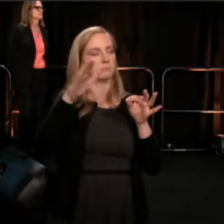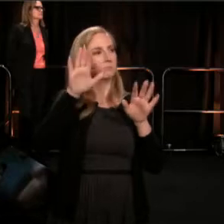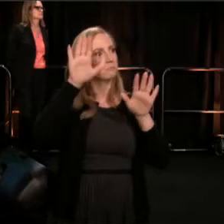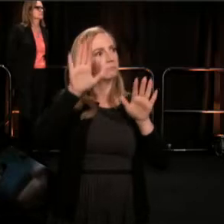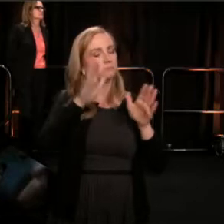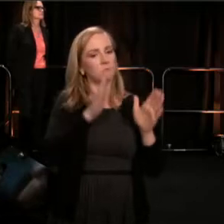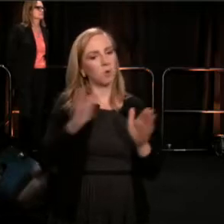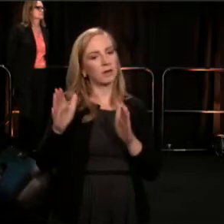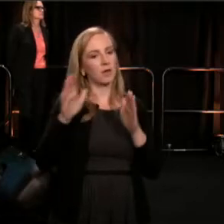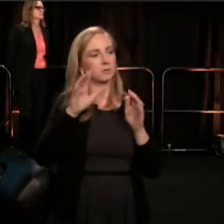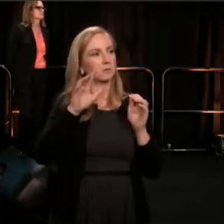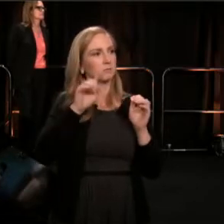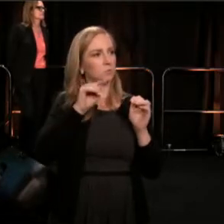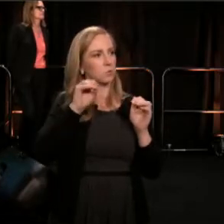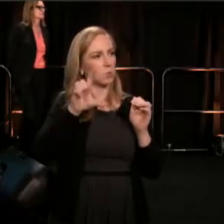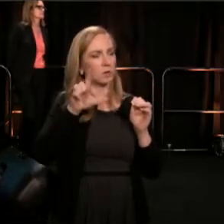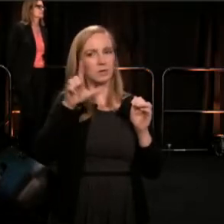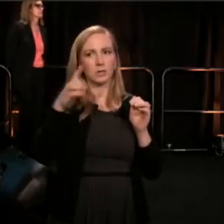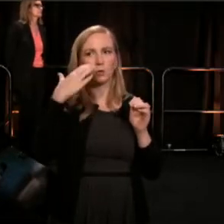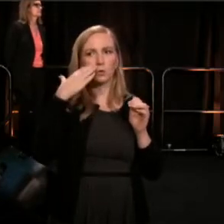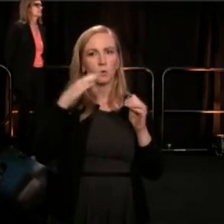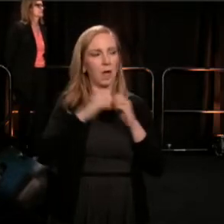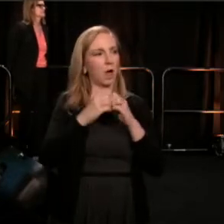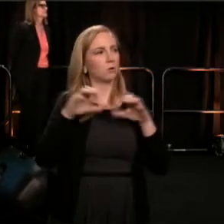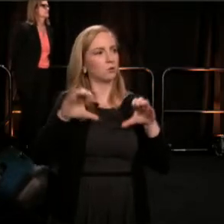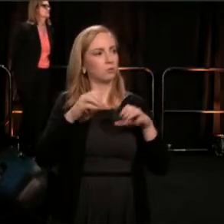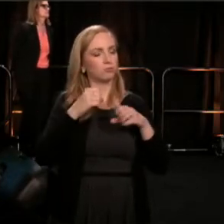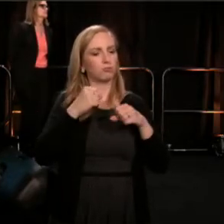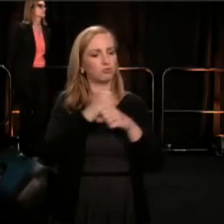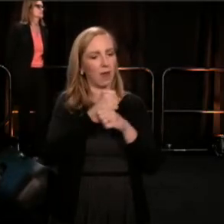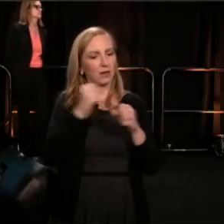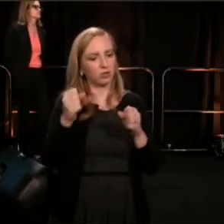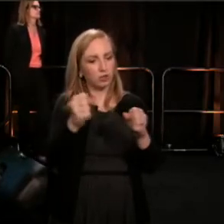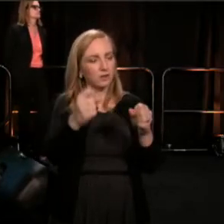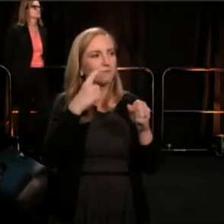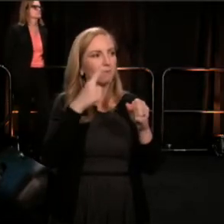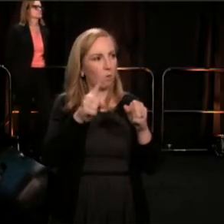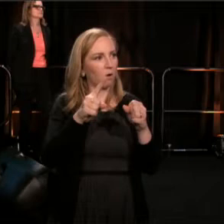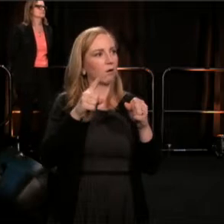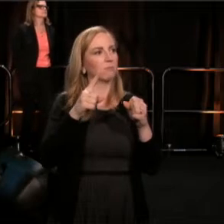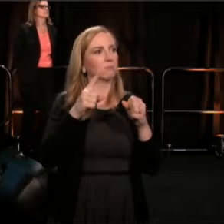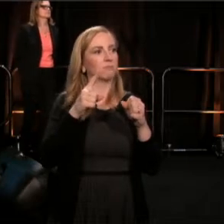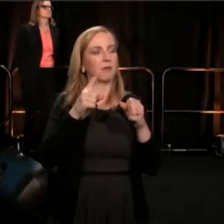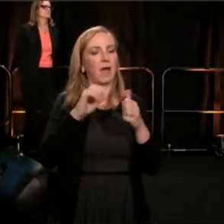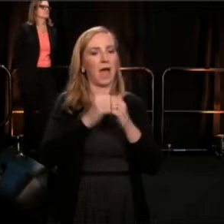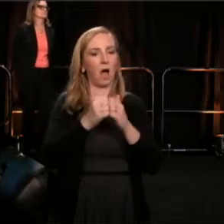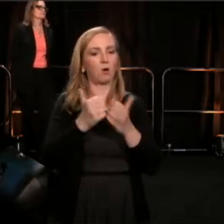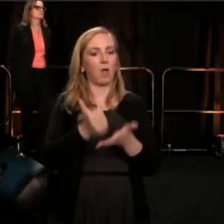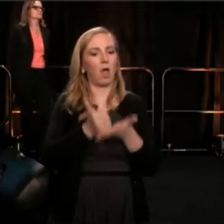As a strategy to use great art to support oppressed people in their struggles for justice.